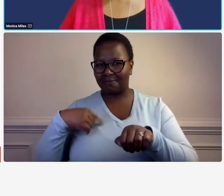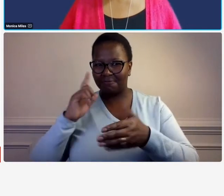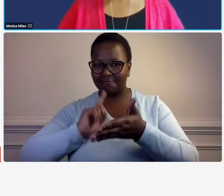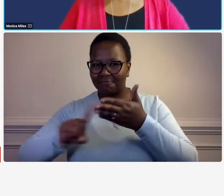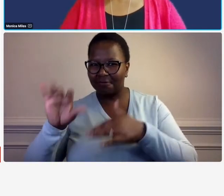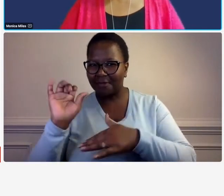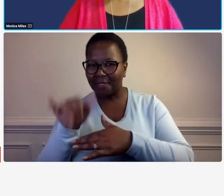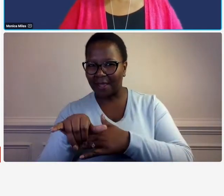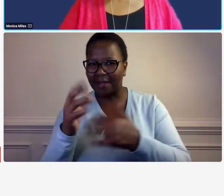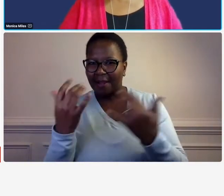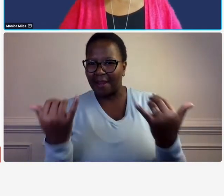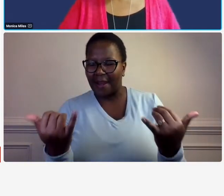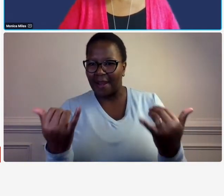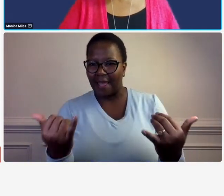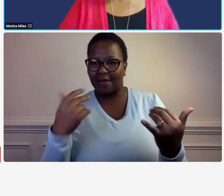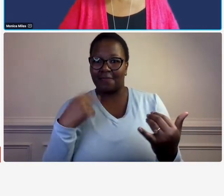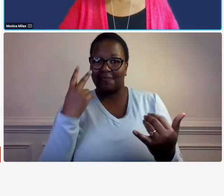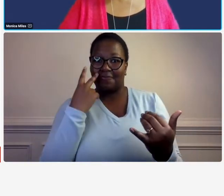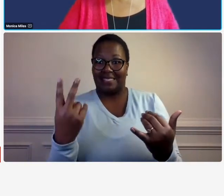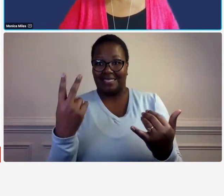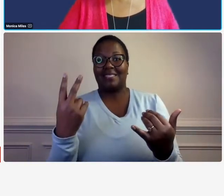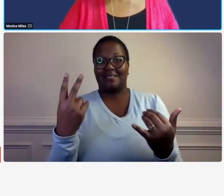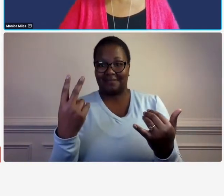so i see that we have yeses